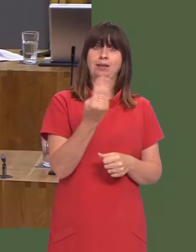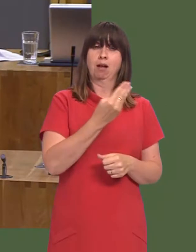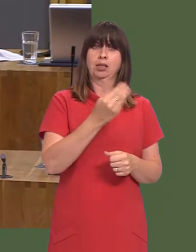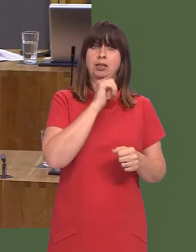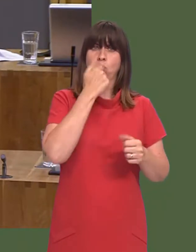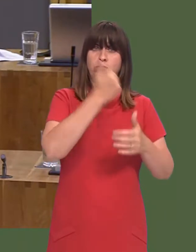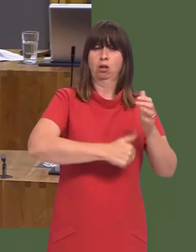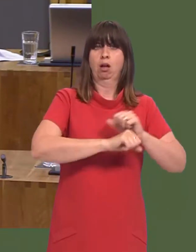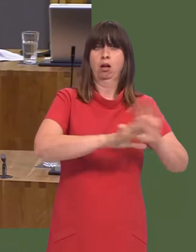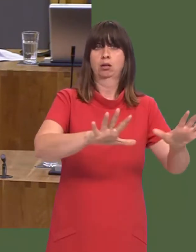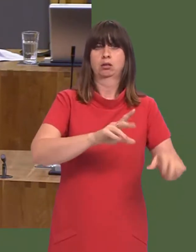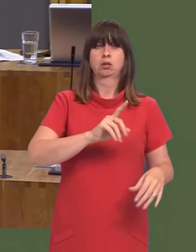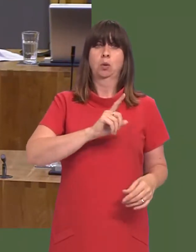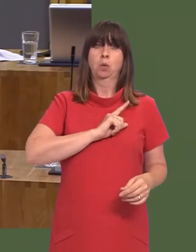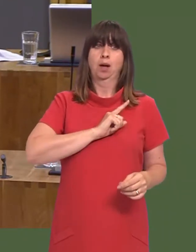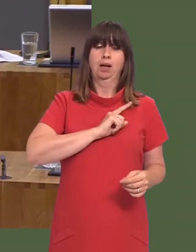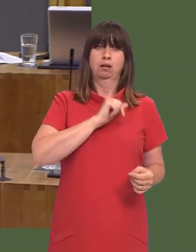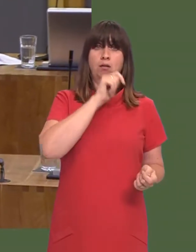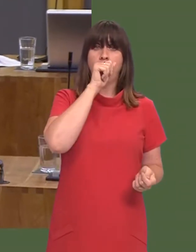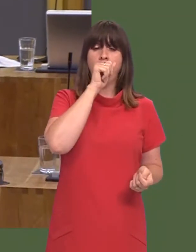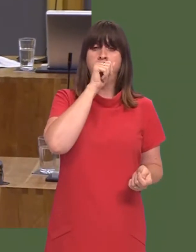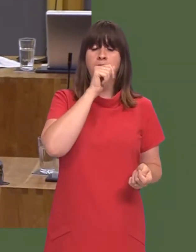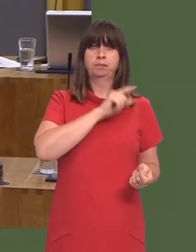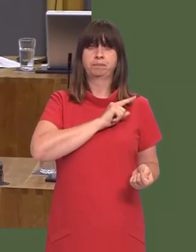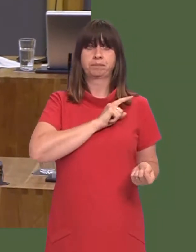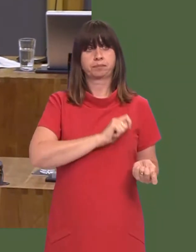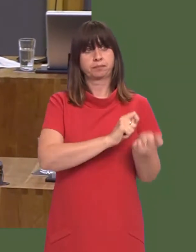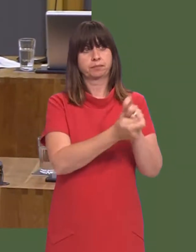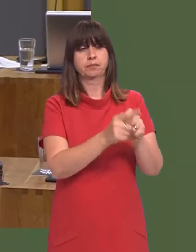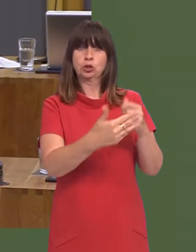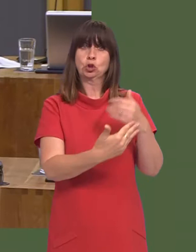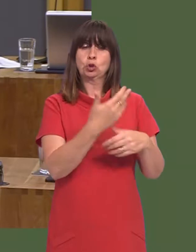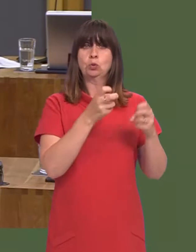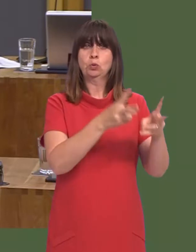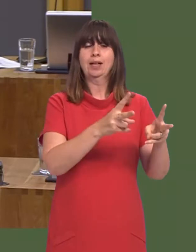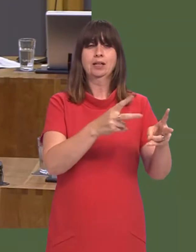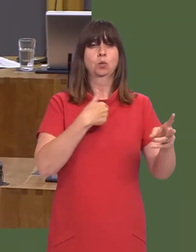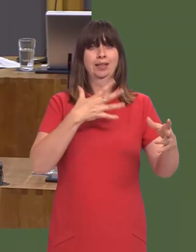April of 2019. While we transition to the programmeóthe new programme, ratherówe are looking at what